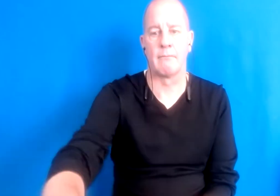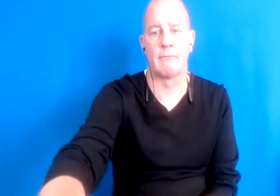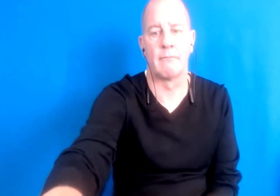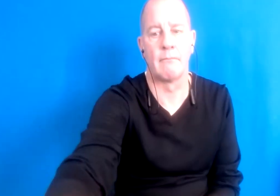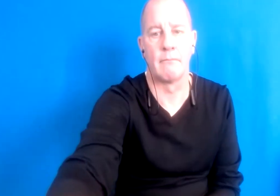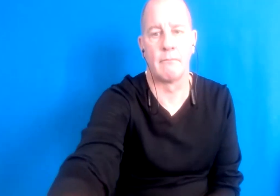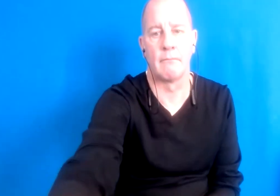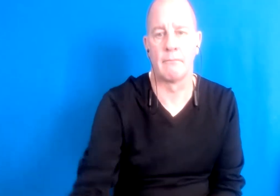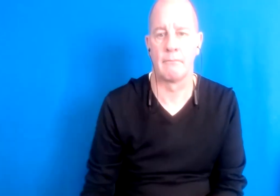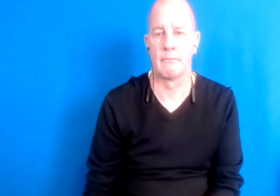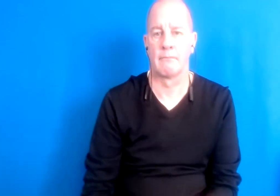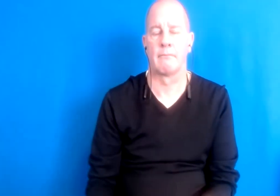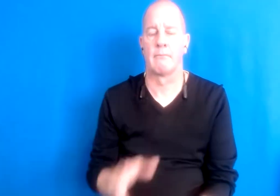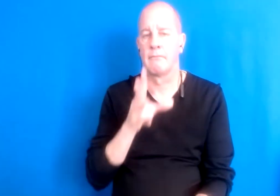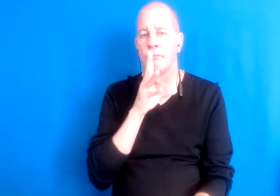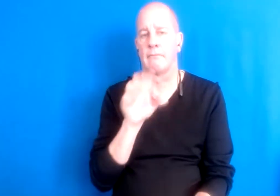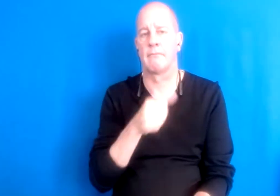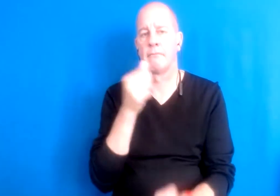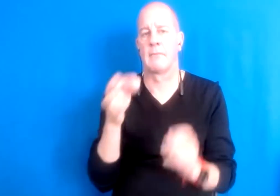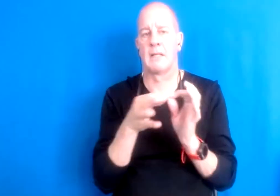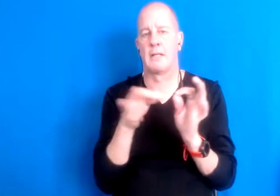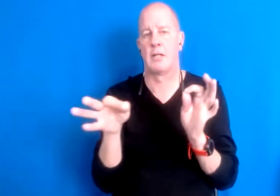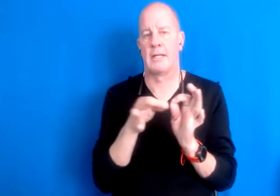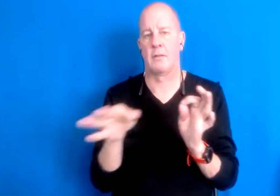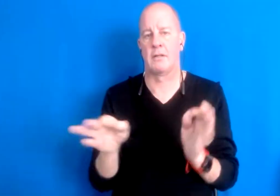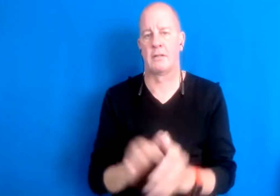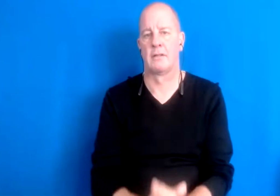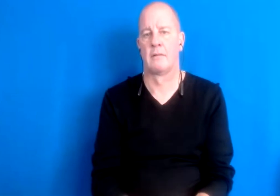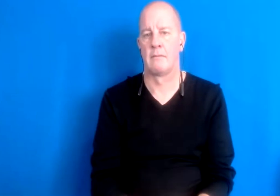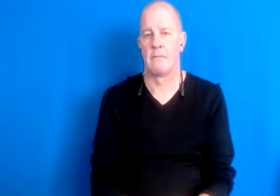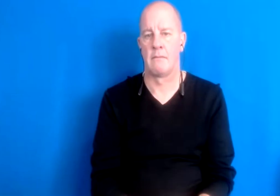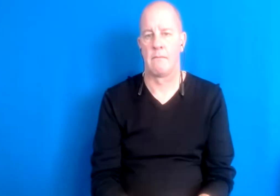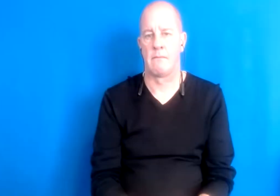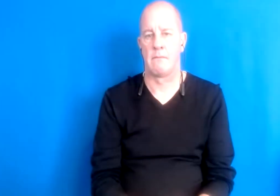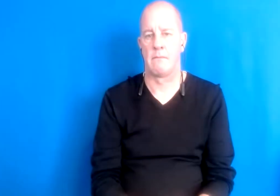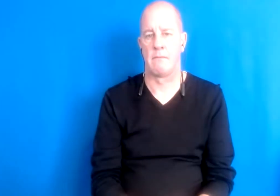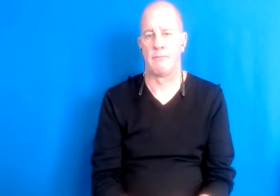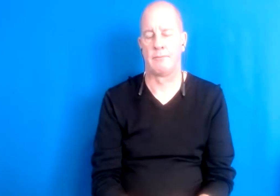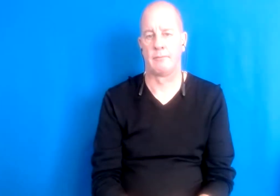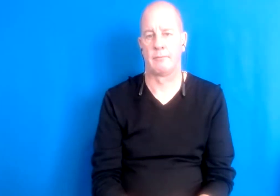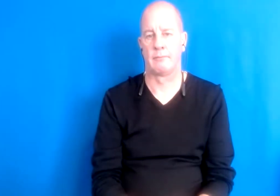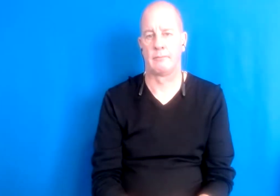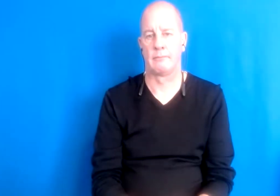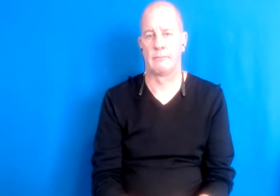15:47:17 A artist, each other basketball LSD cannabis can we improve our best and eat today.